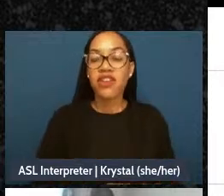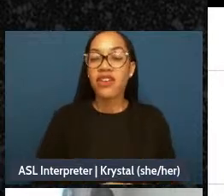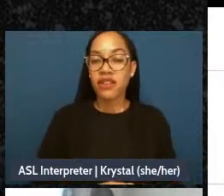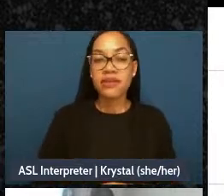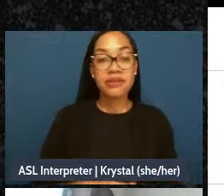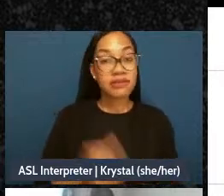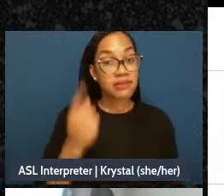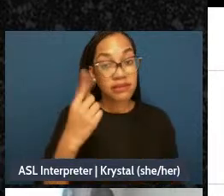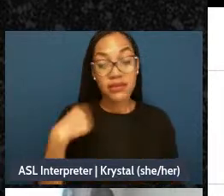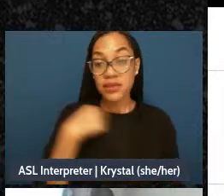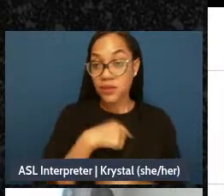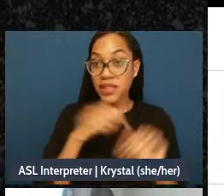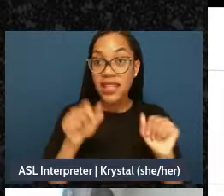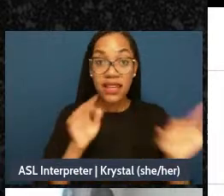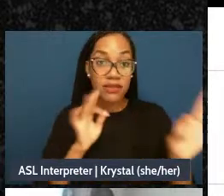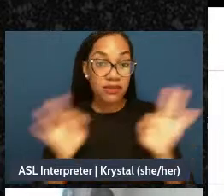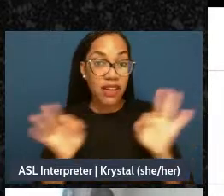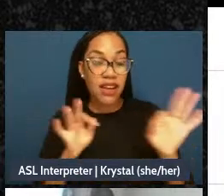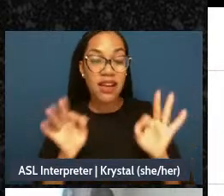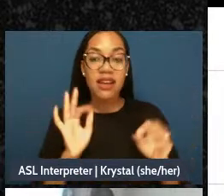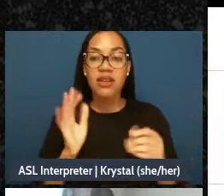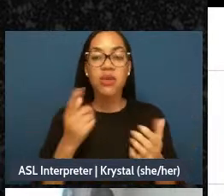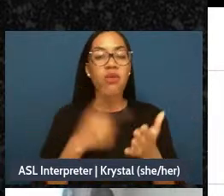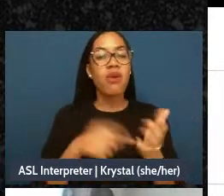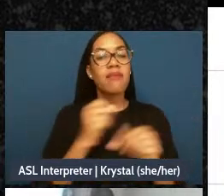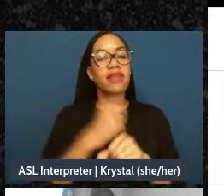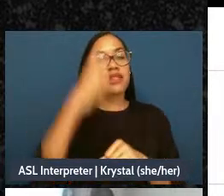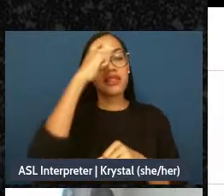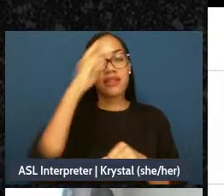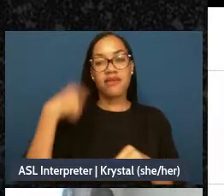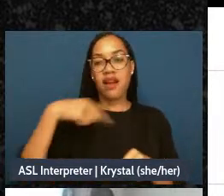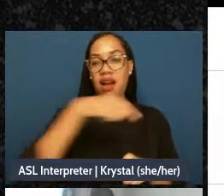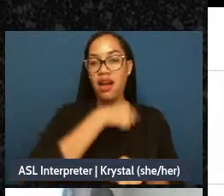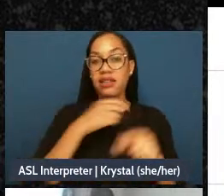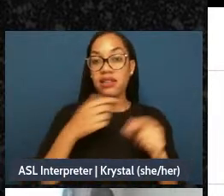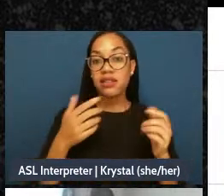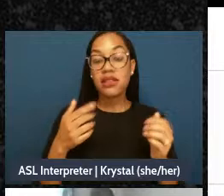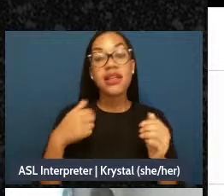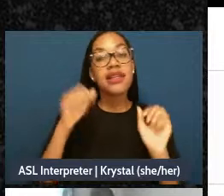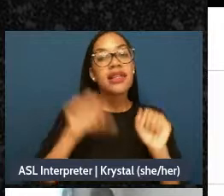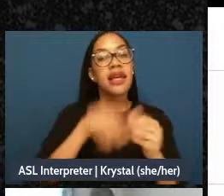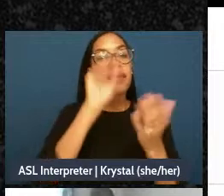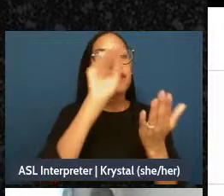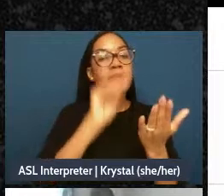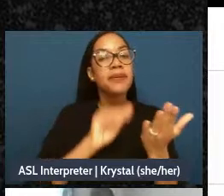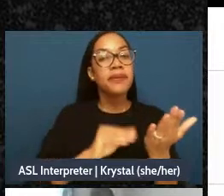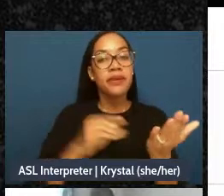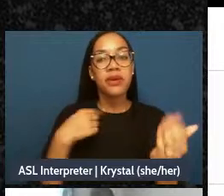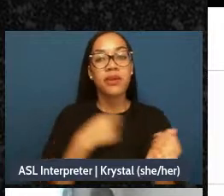us and have these out here so that we can draw for them - draw from them as we move through